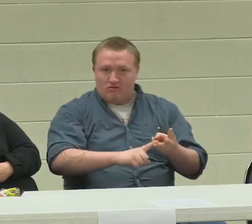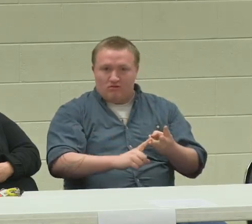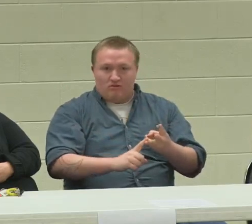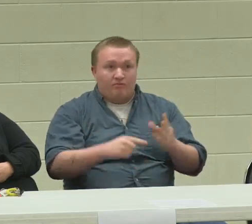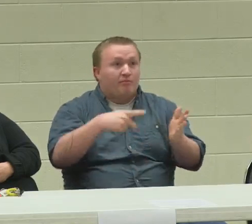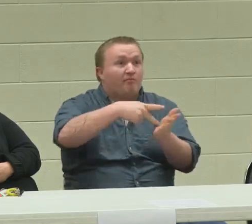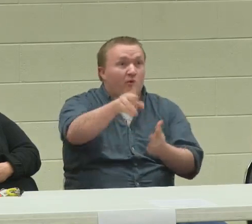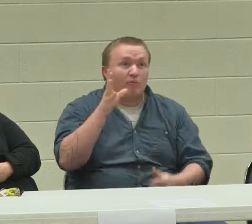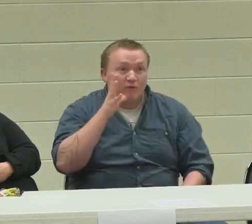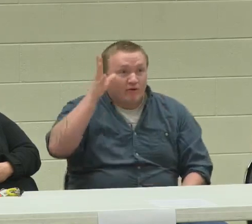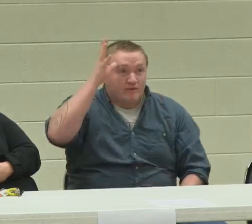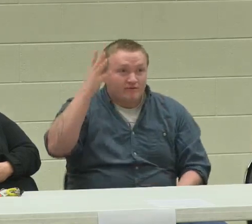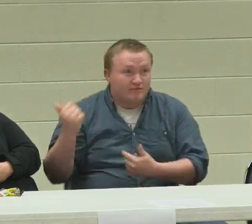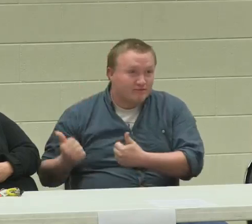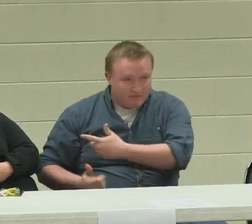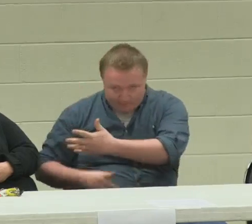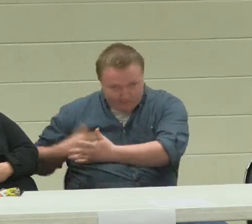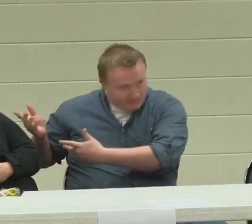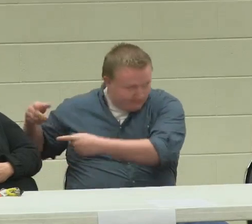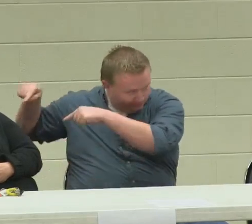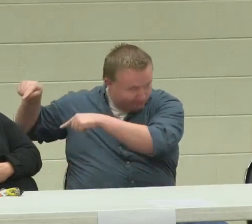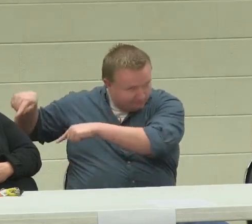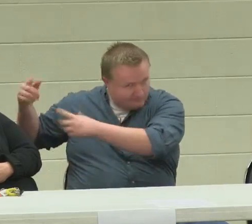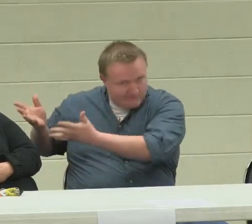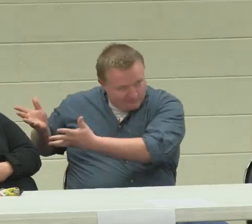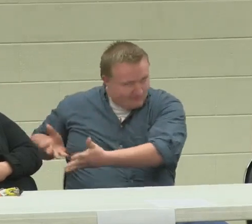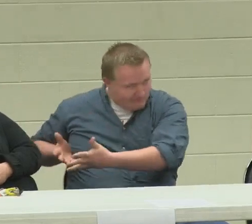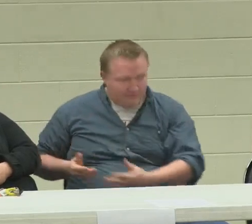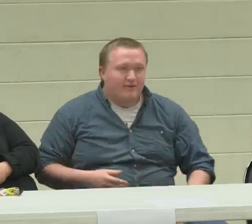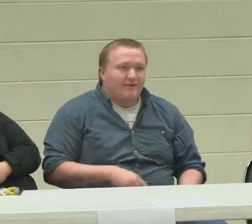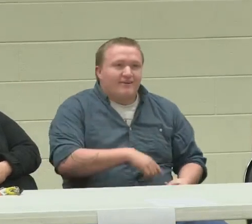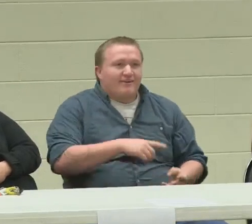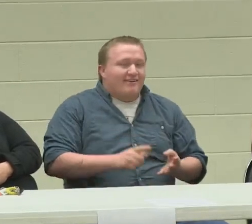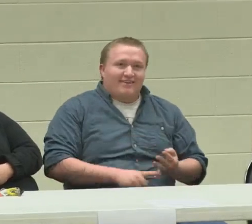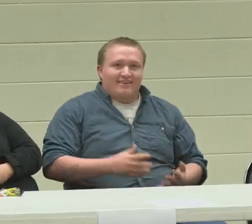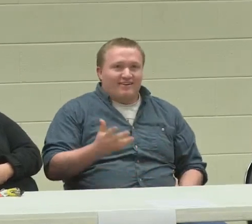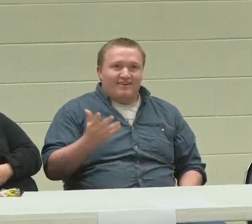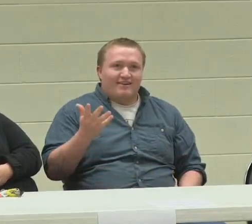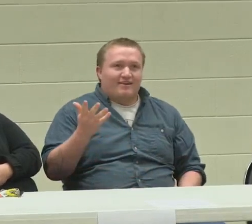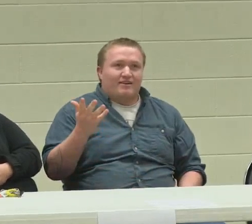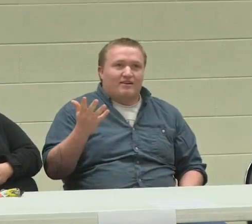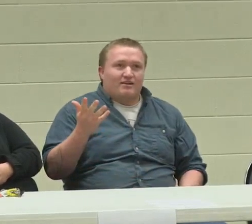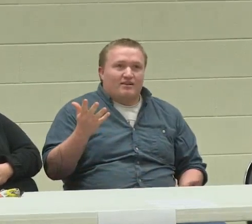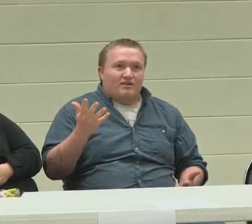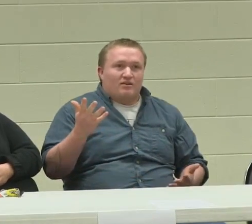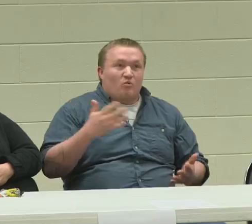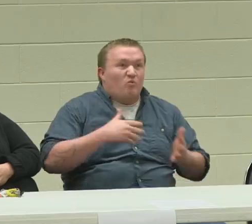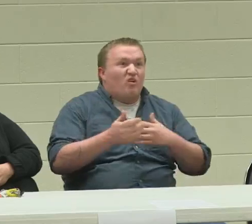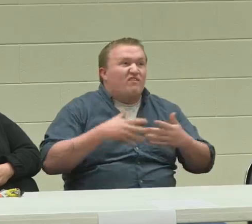to pay your car payment, to pay your parents.